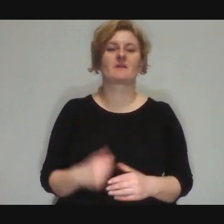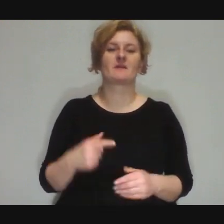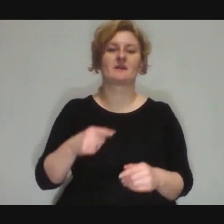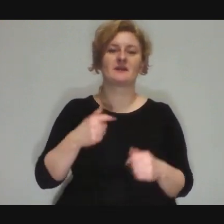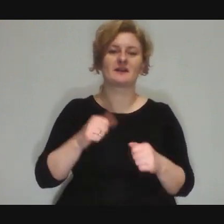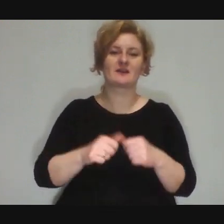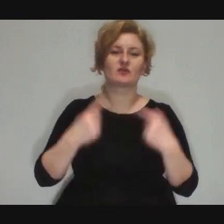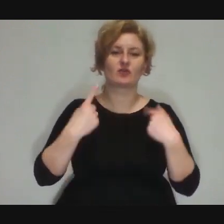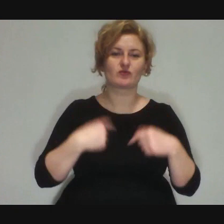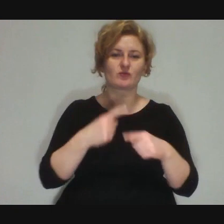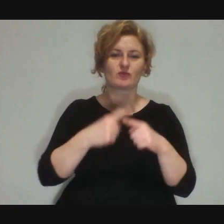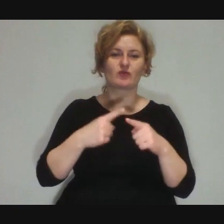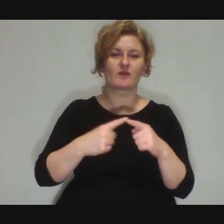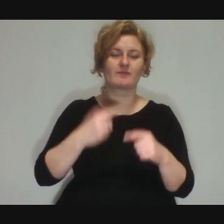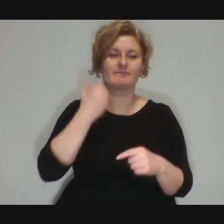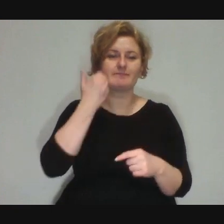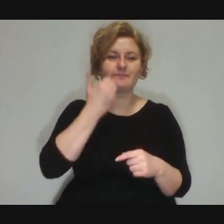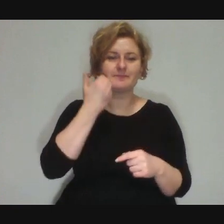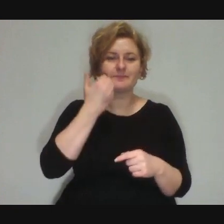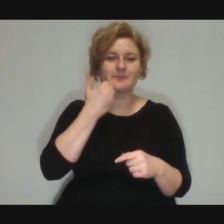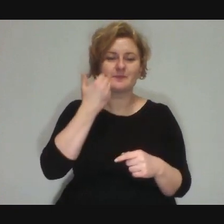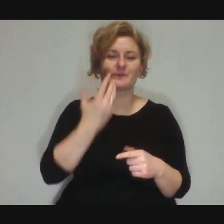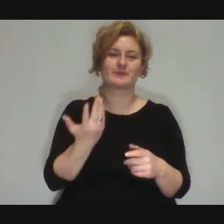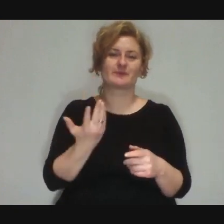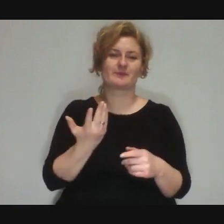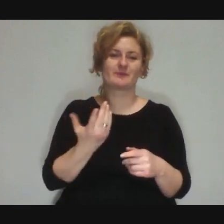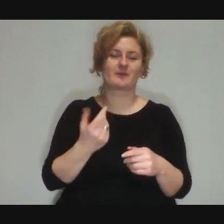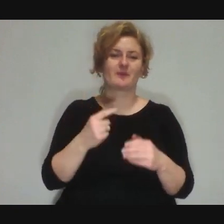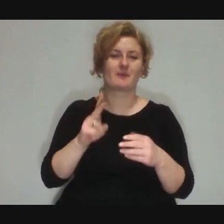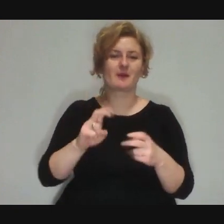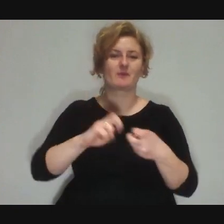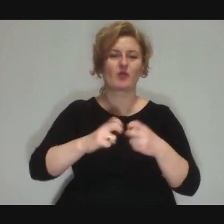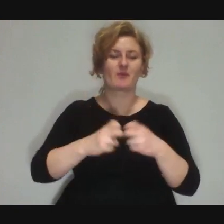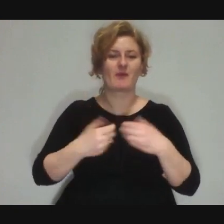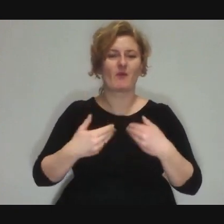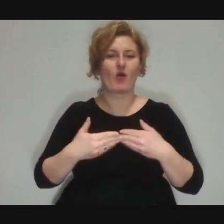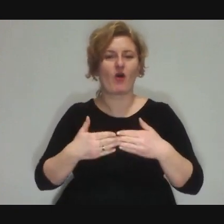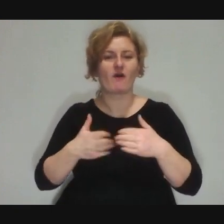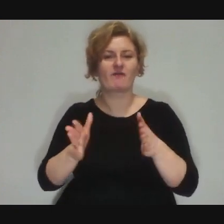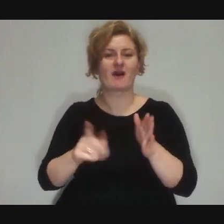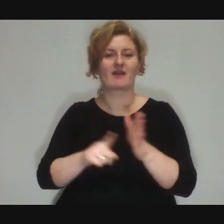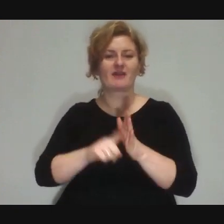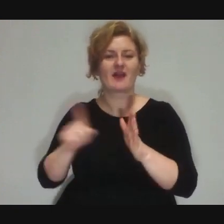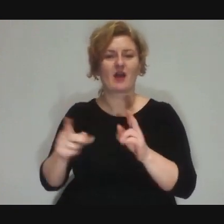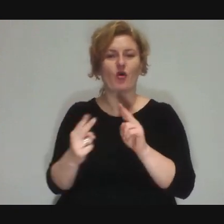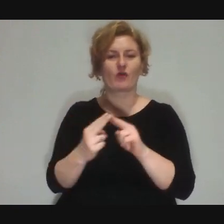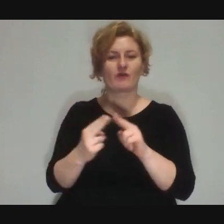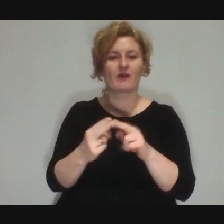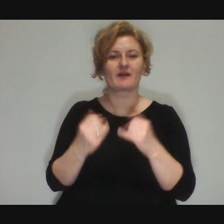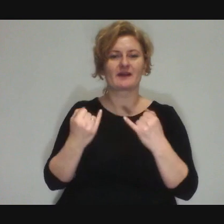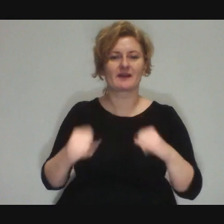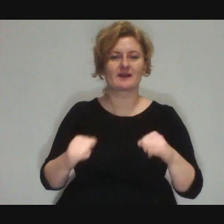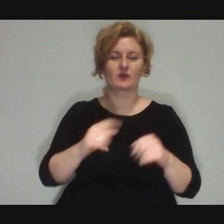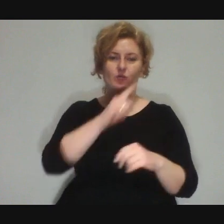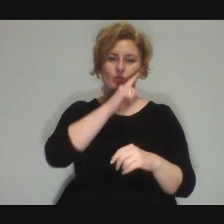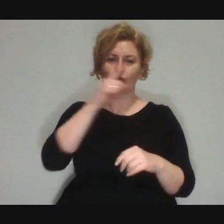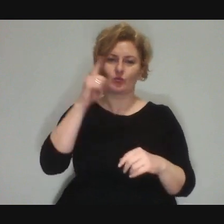who have problems with looking at others, with contacts, with their emotions,